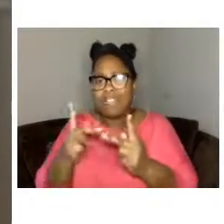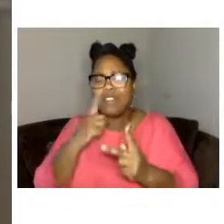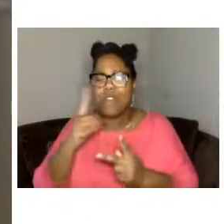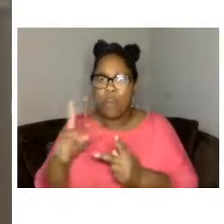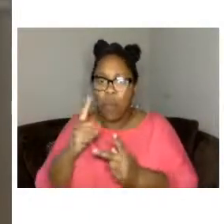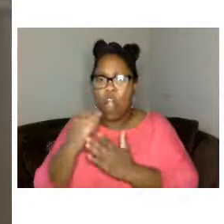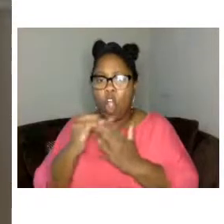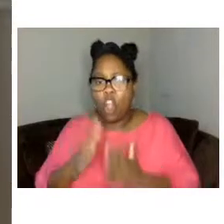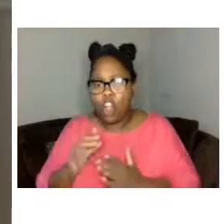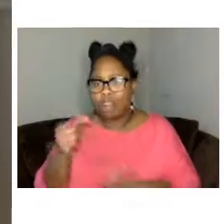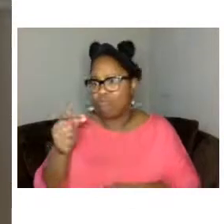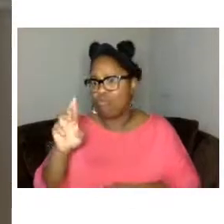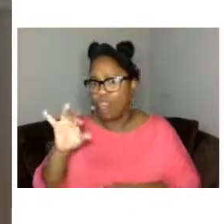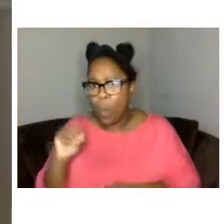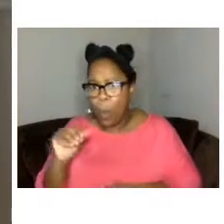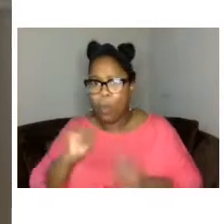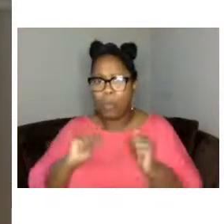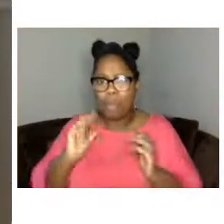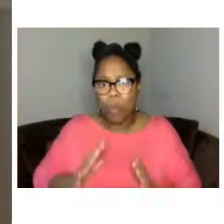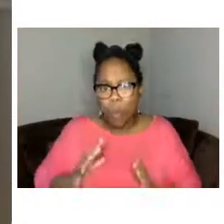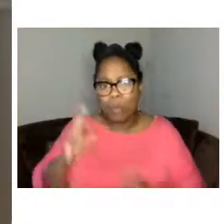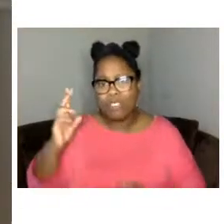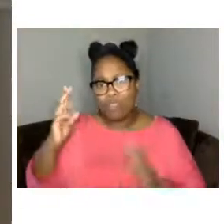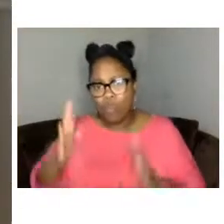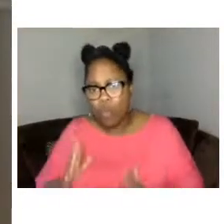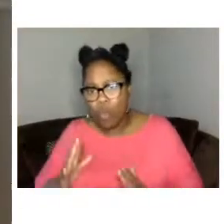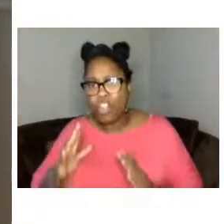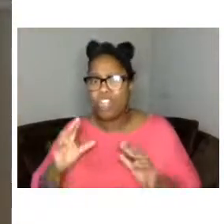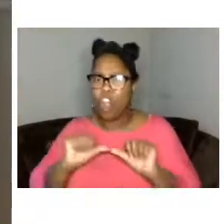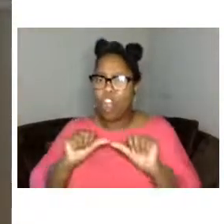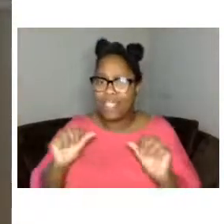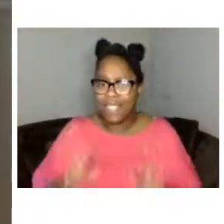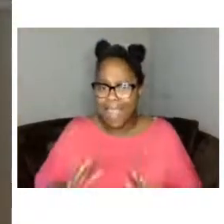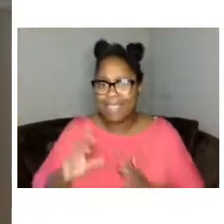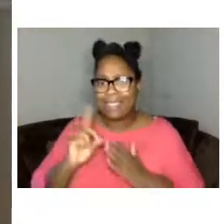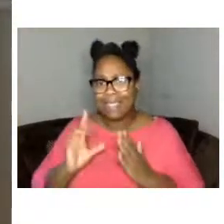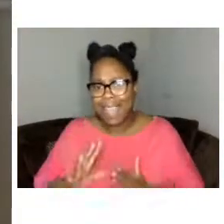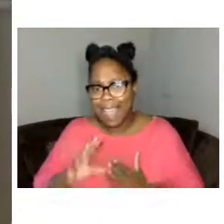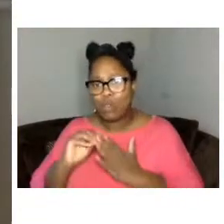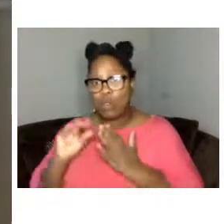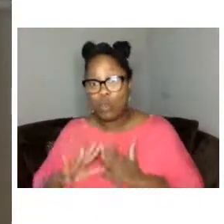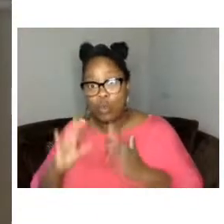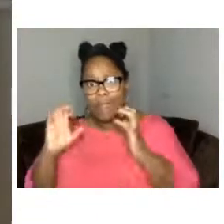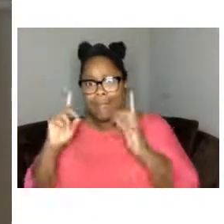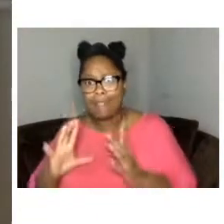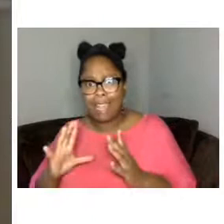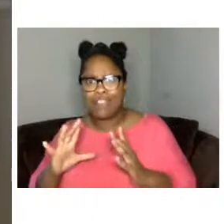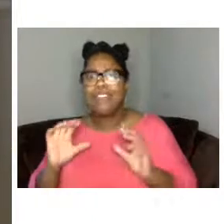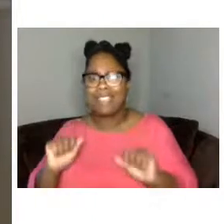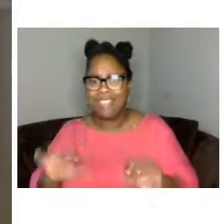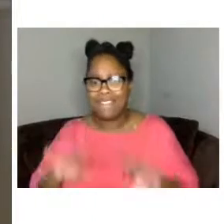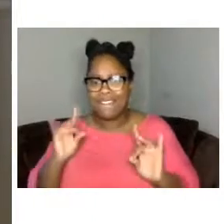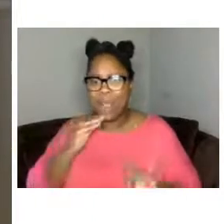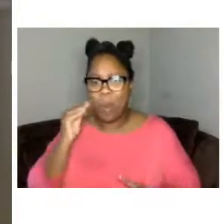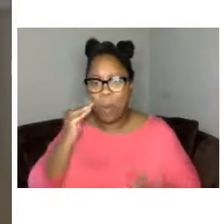the griots the performers the historians the architects designers students and educators and we want to be a showcase that